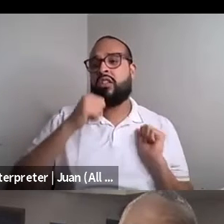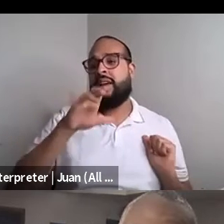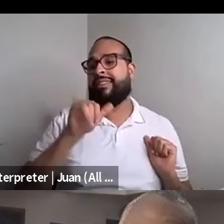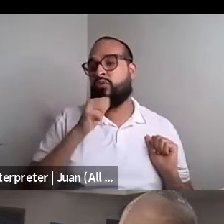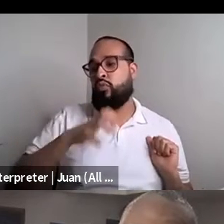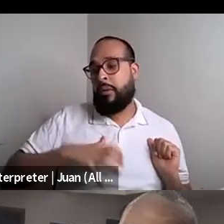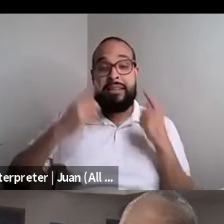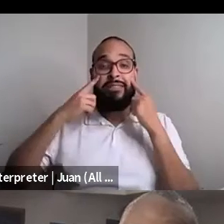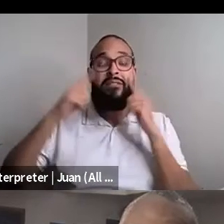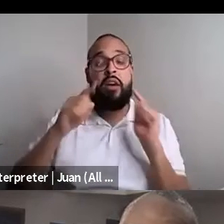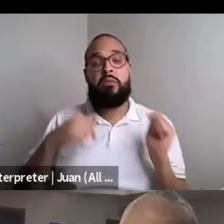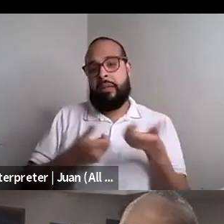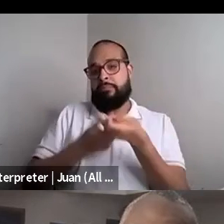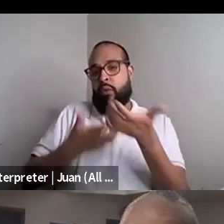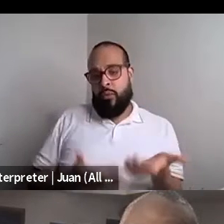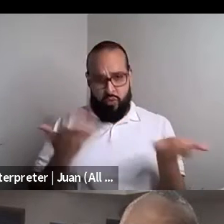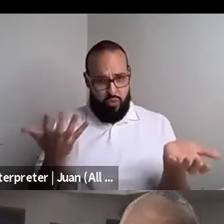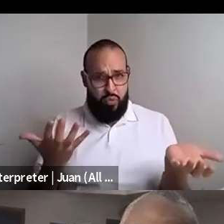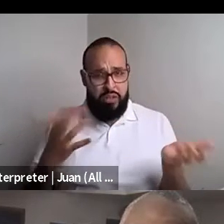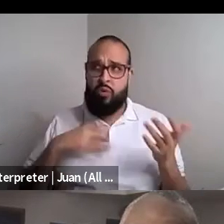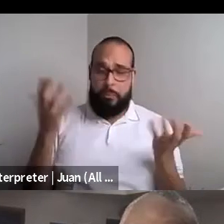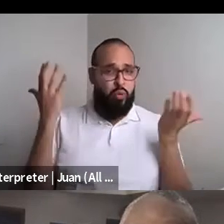Kokumo: Musician like the main unbeliever Hilda she and I had to pay the way and the